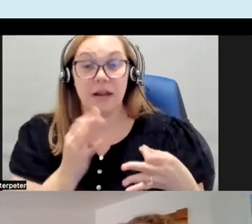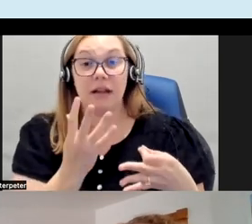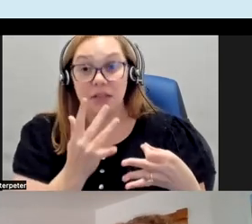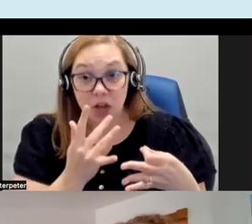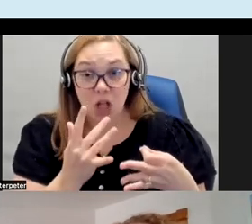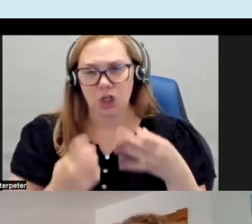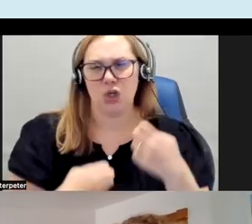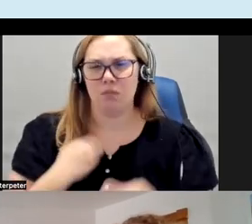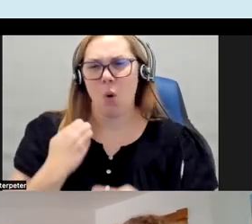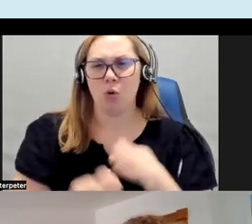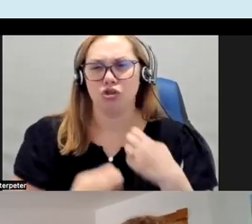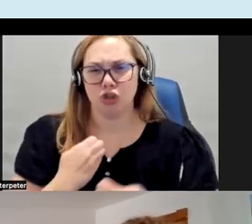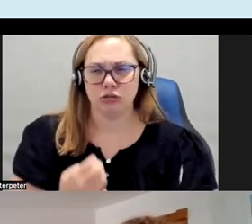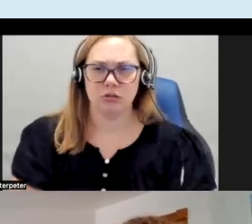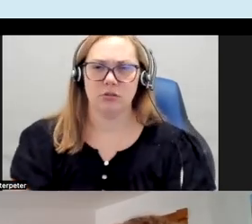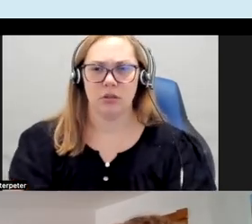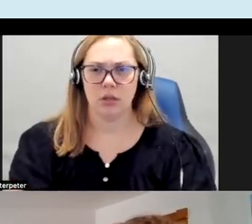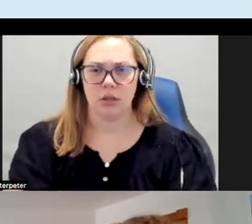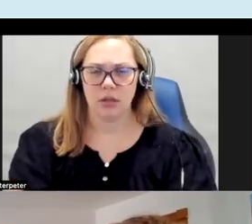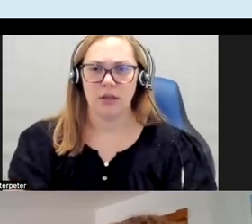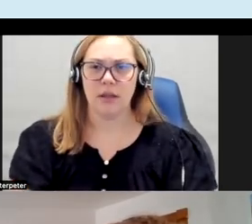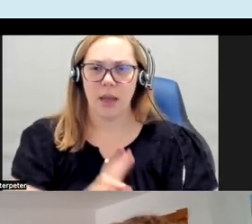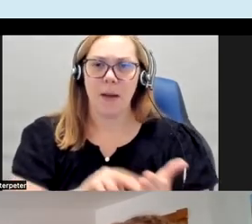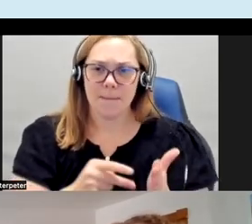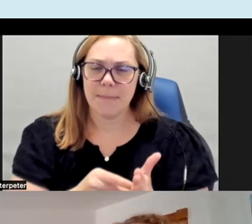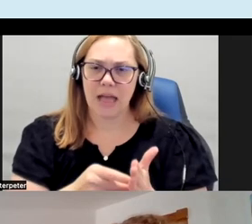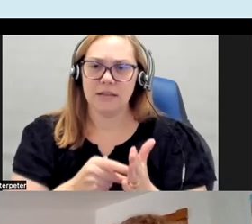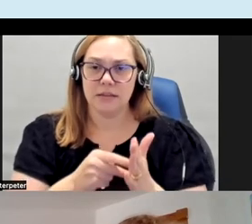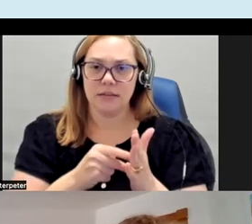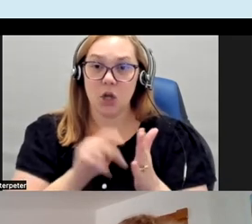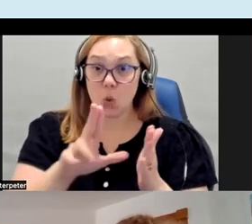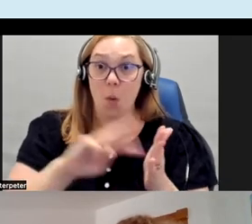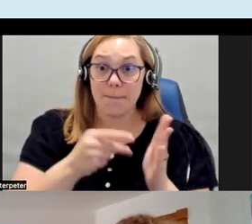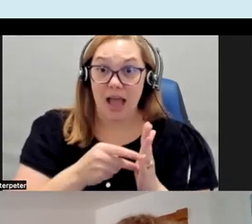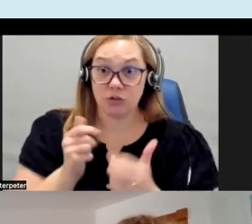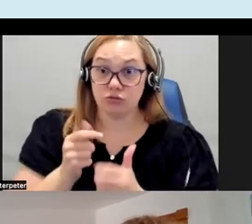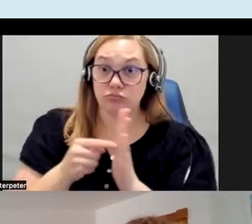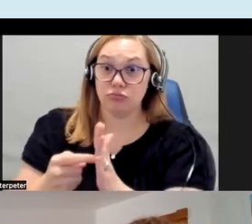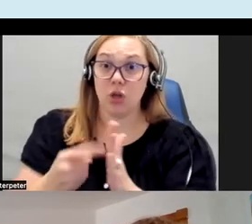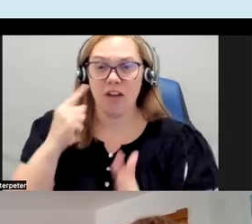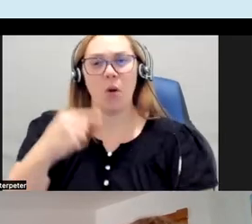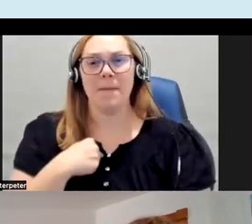emotions that they're meant to communicate for me and for a lot of artists emotion and